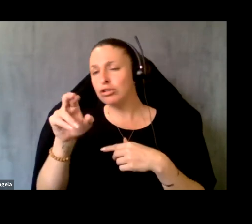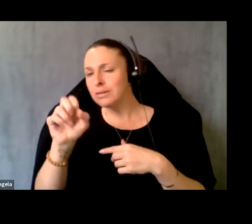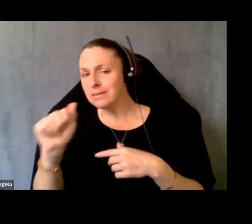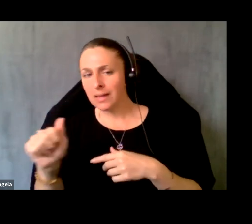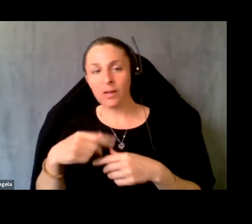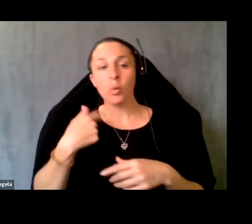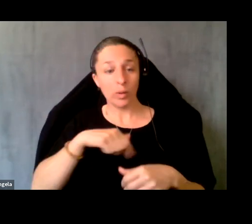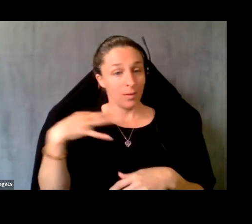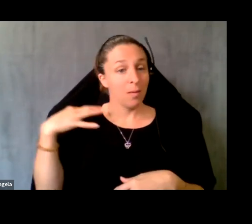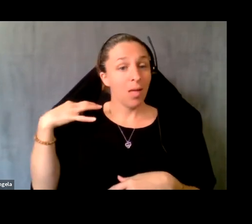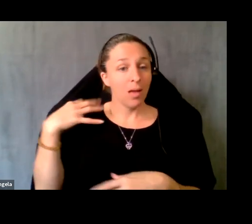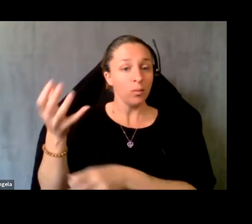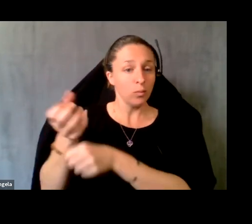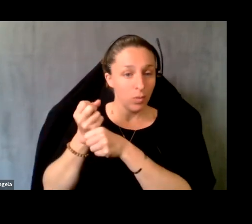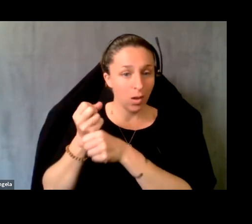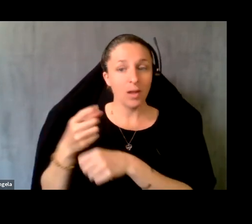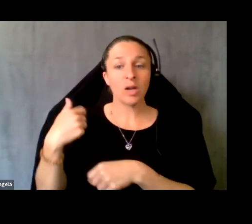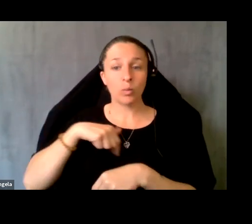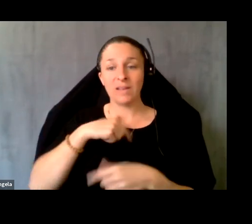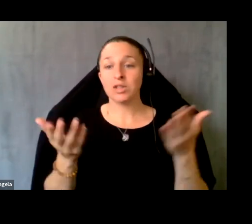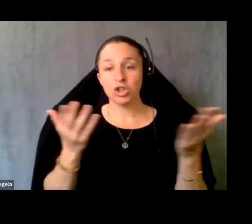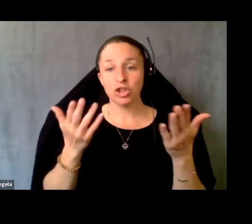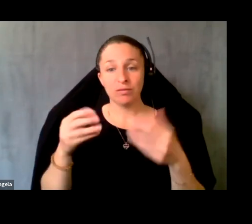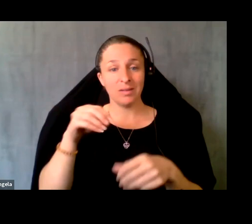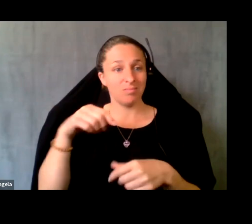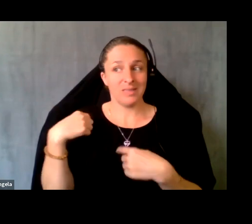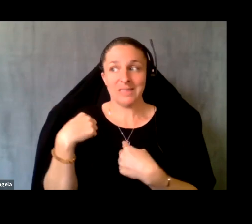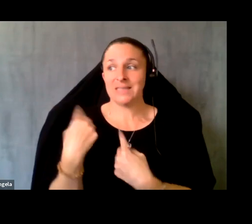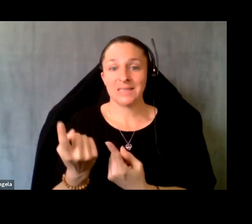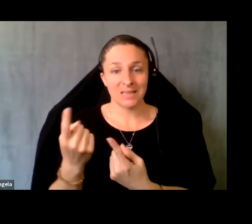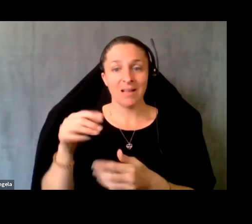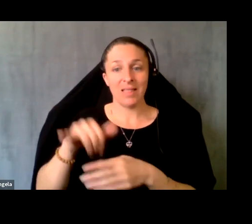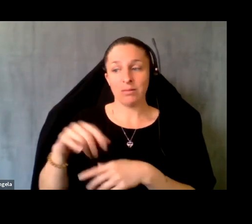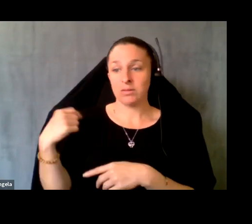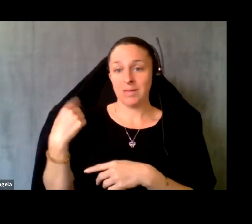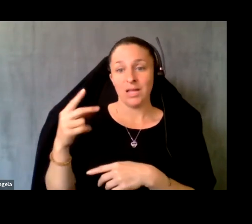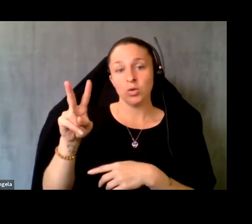for that. We got it, and we've been serving in that capacity ever since. That was back in 2,012.